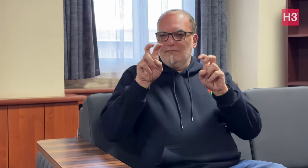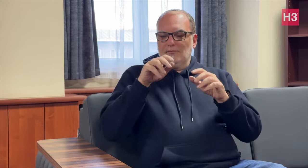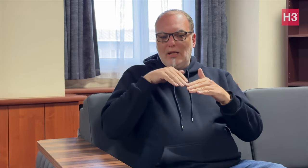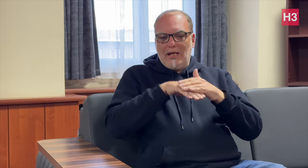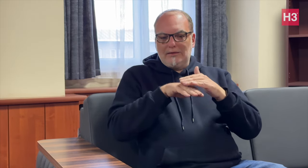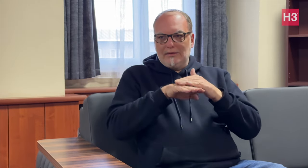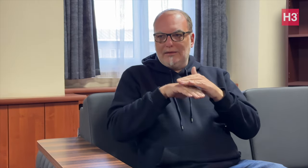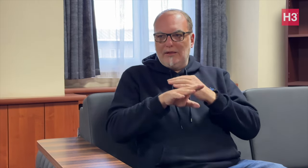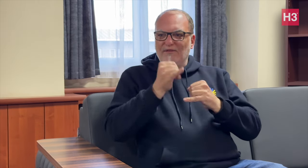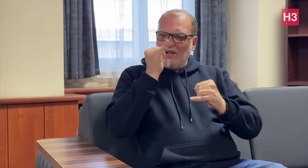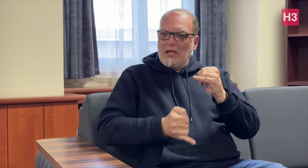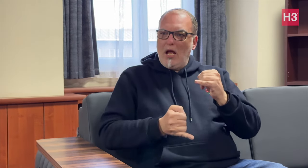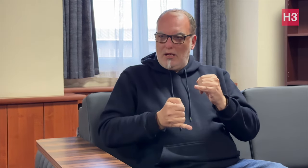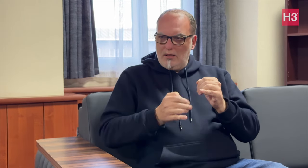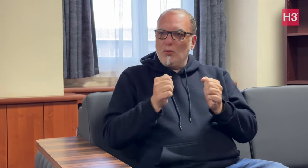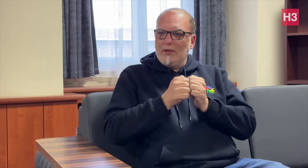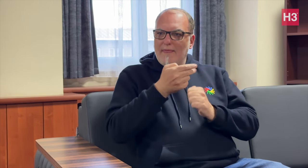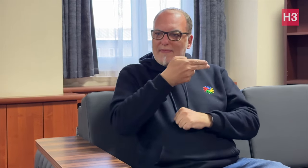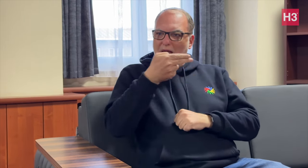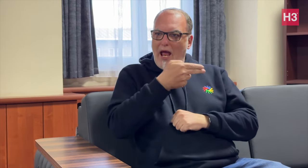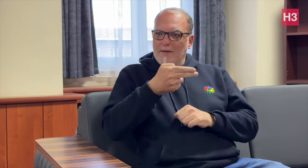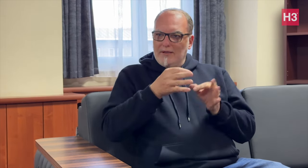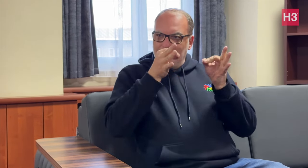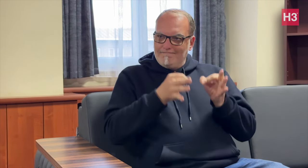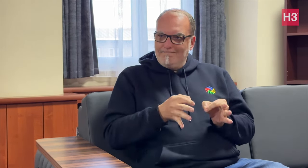athlete names, to meet the requirements of 5 countries